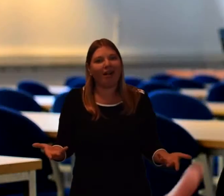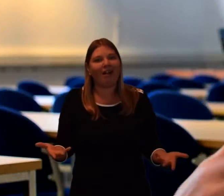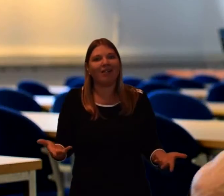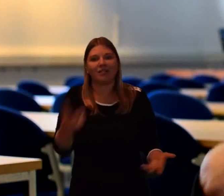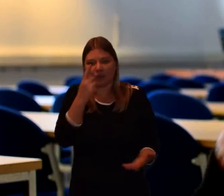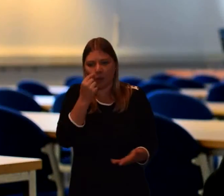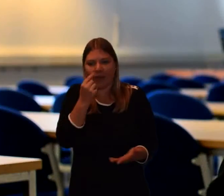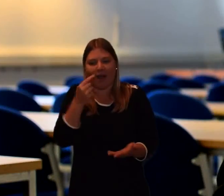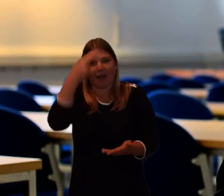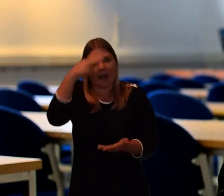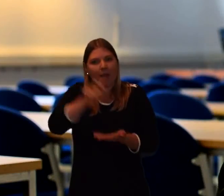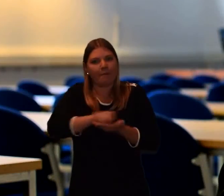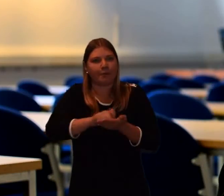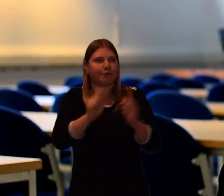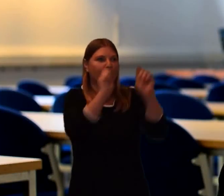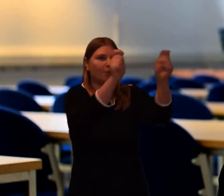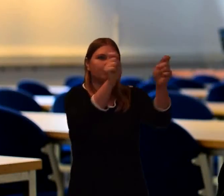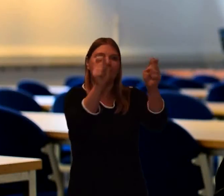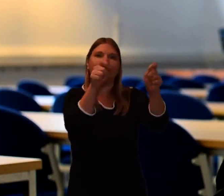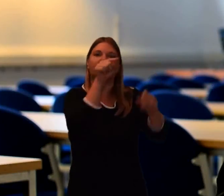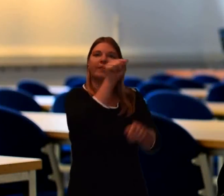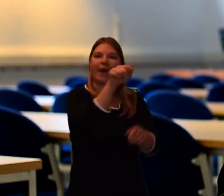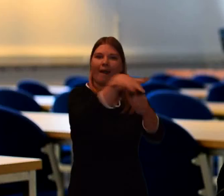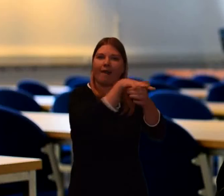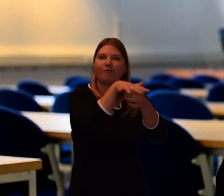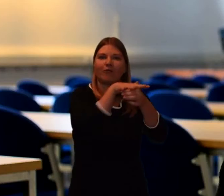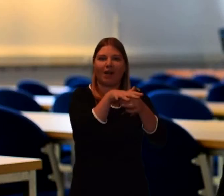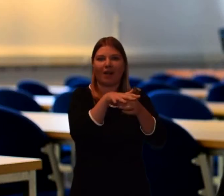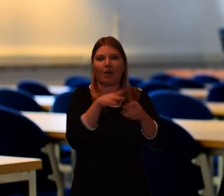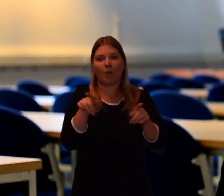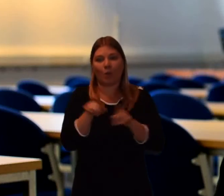Pain that people have inwardly could be demonstrated externally.